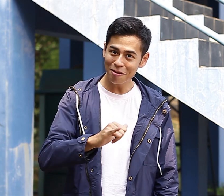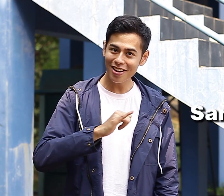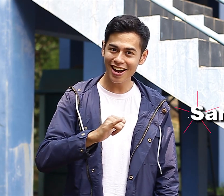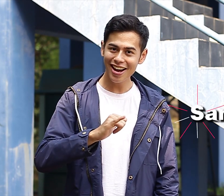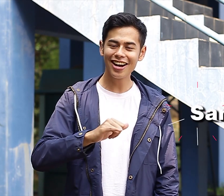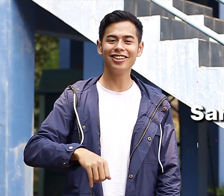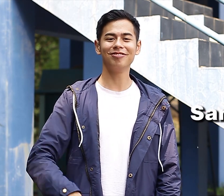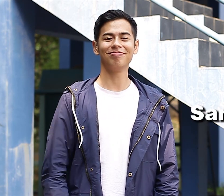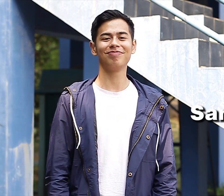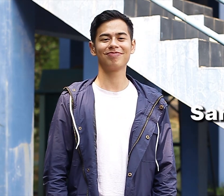You're welcome